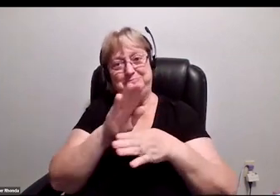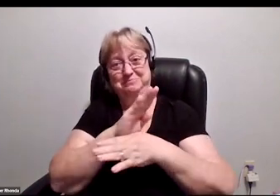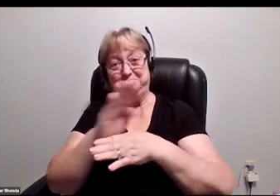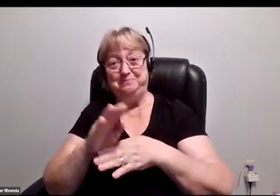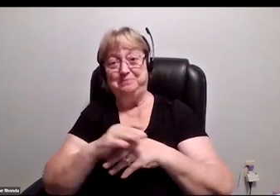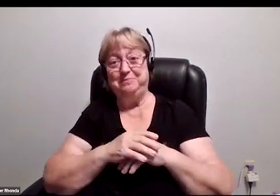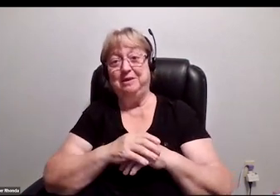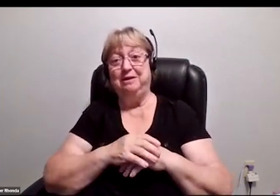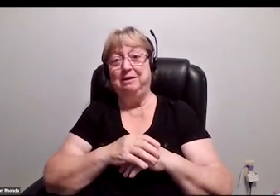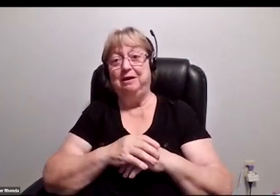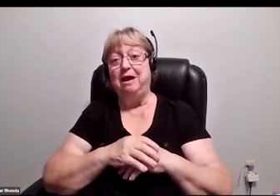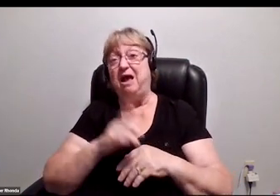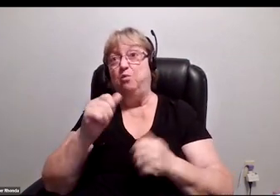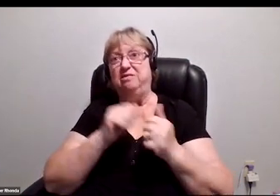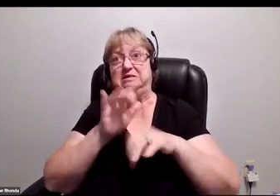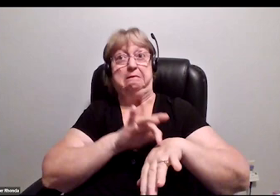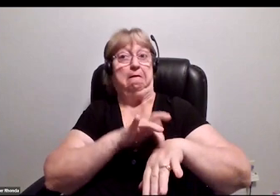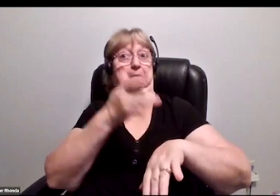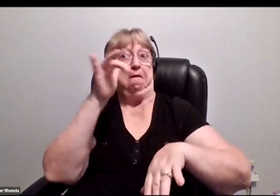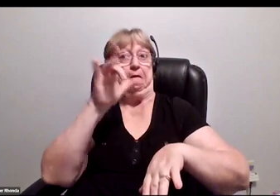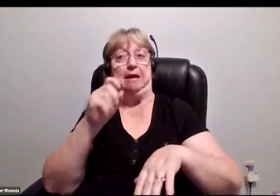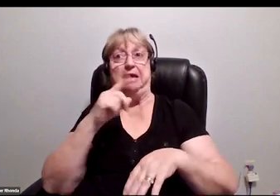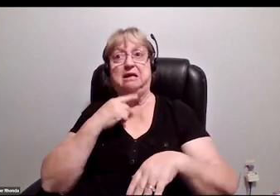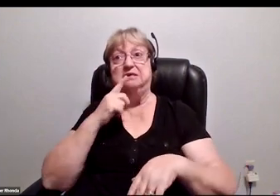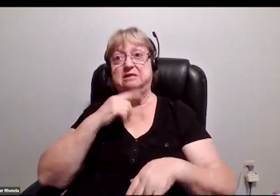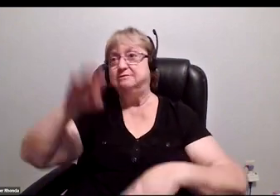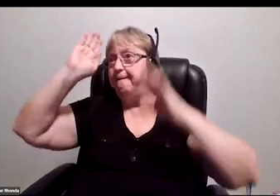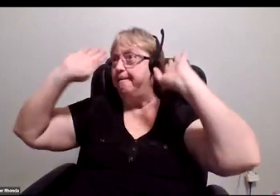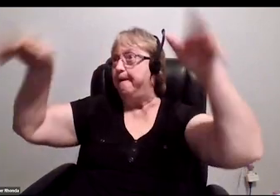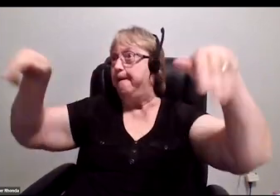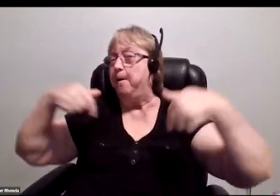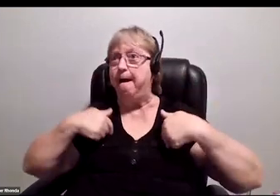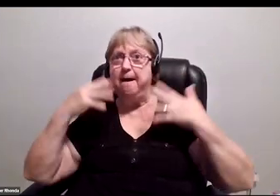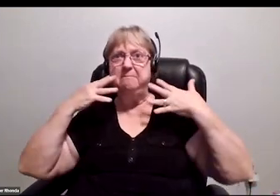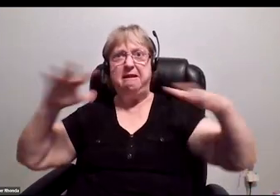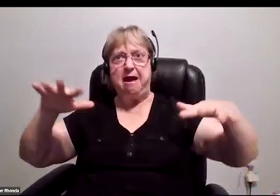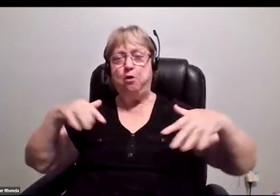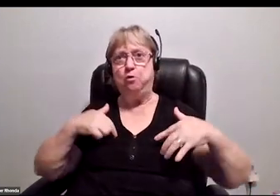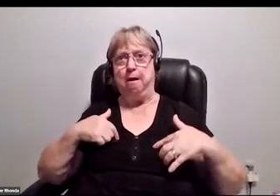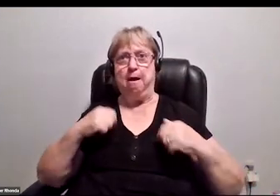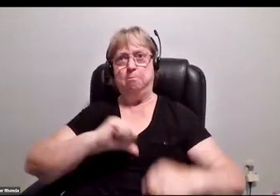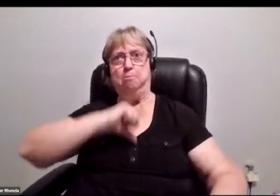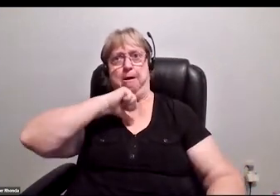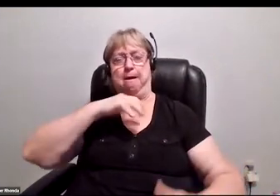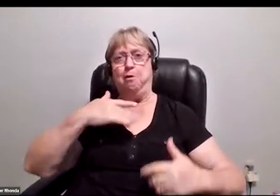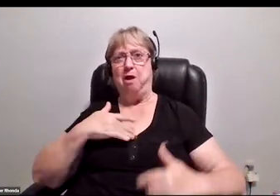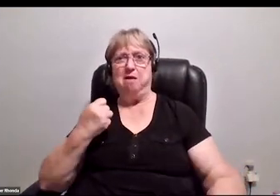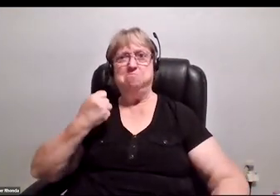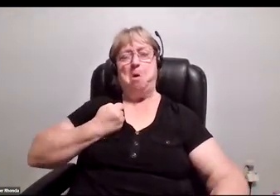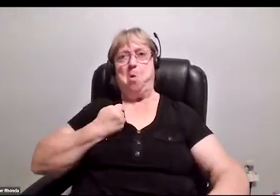What it does, especially having these glammed up canes is it says, "Hello, I'm loud, I'm proud. I'm bold. I'm authentic. I'm not afraid of anything."